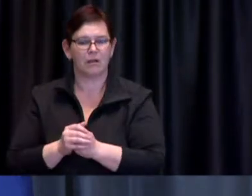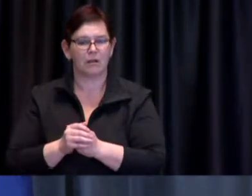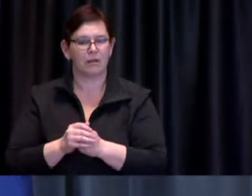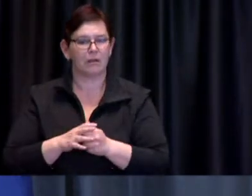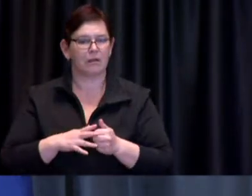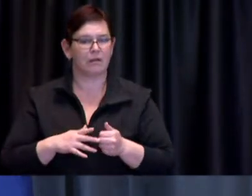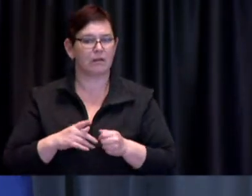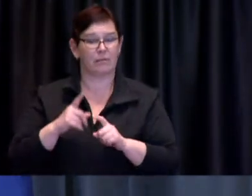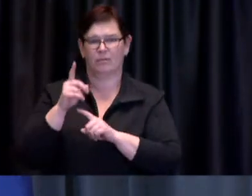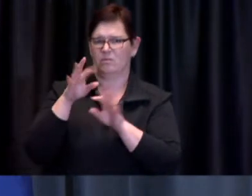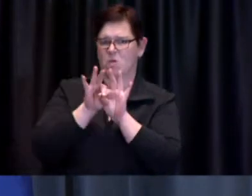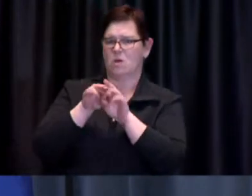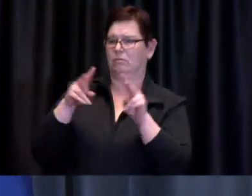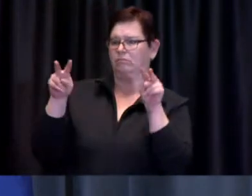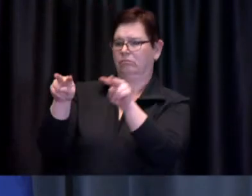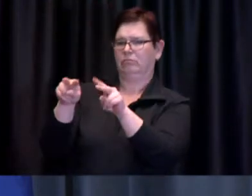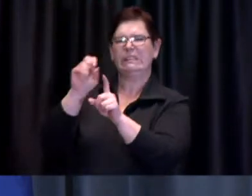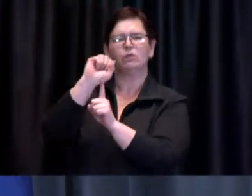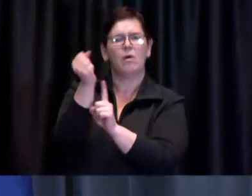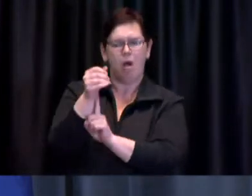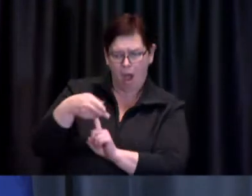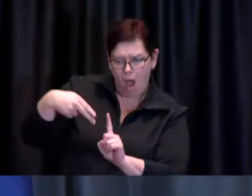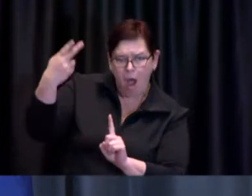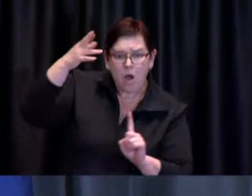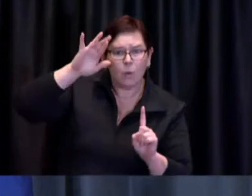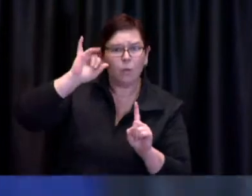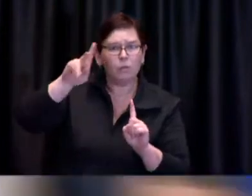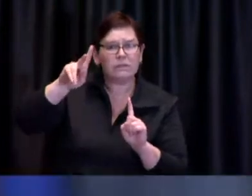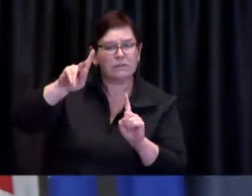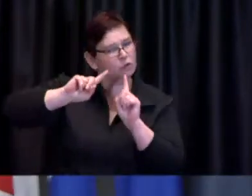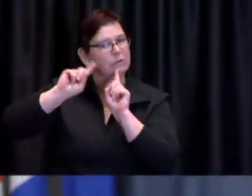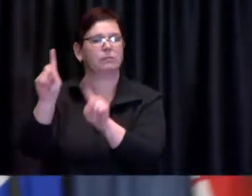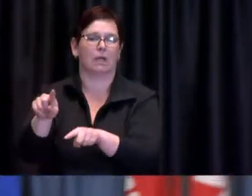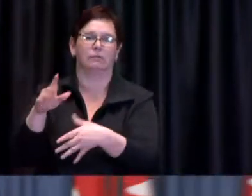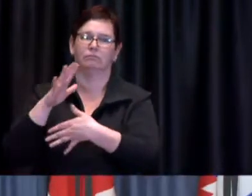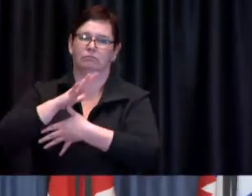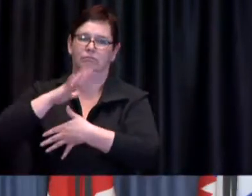Lawvin: Follow up you'll just have to unmute yourself.